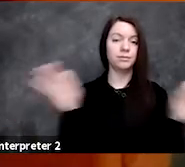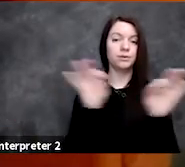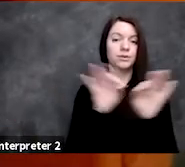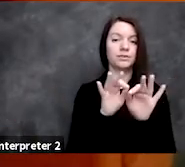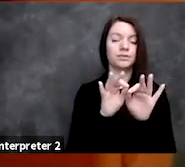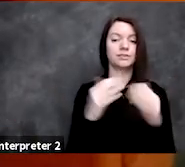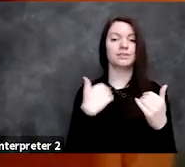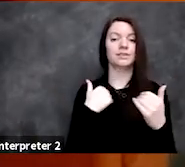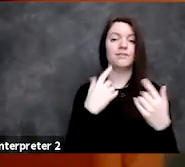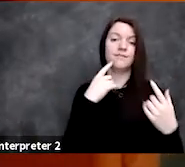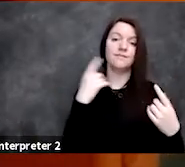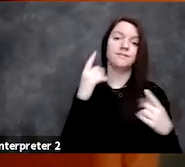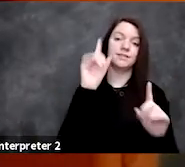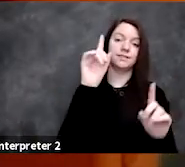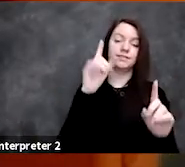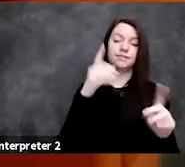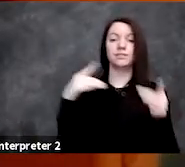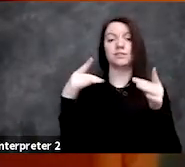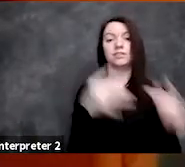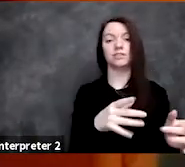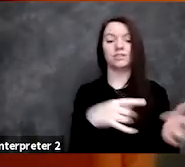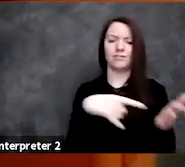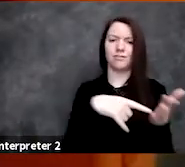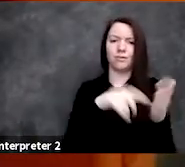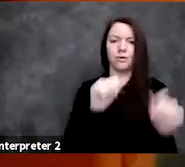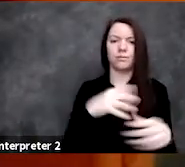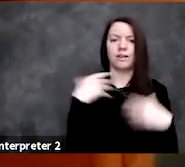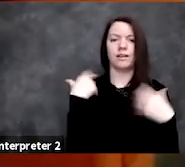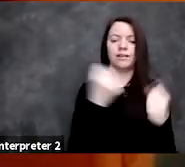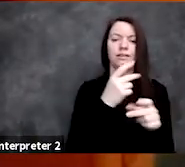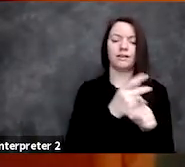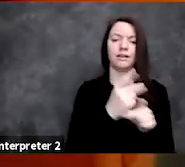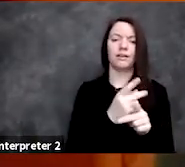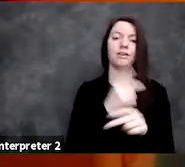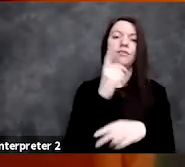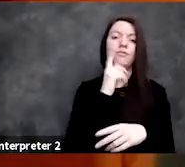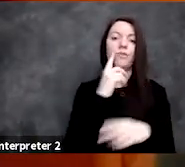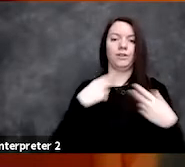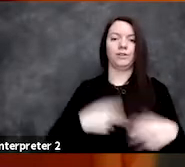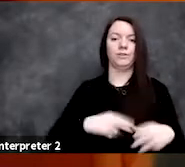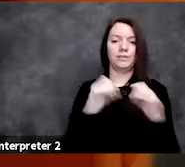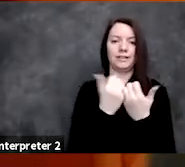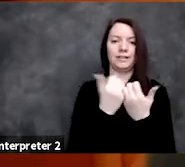efficient and affordable healthcare for the functioning of human society,